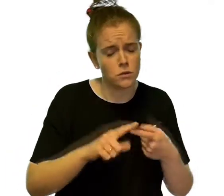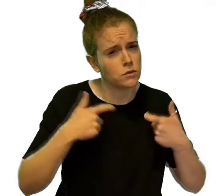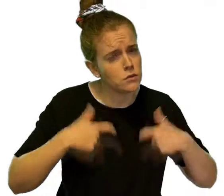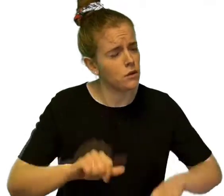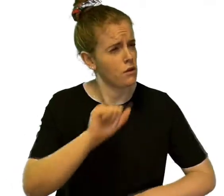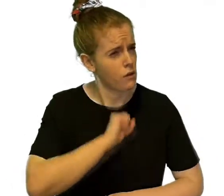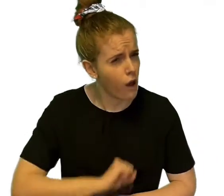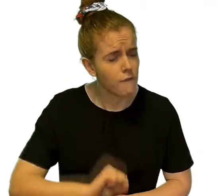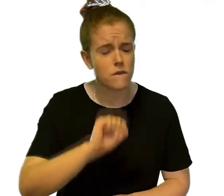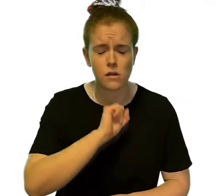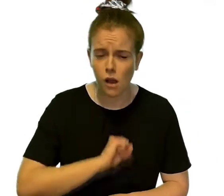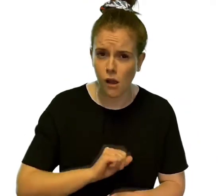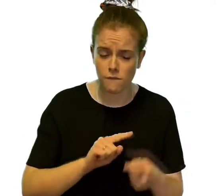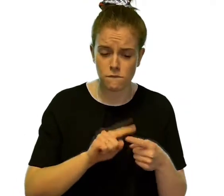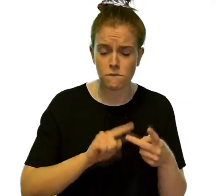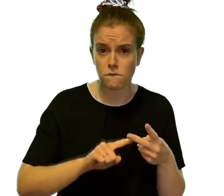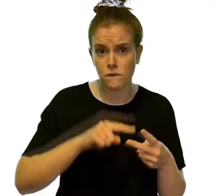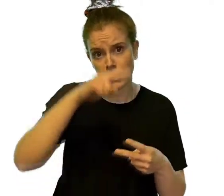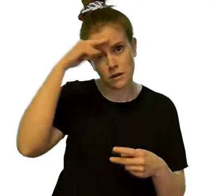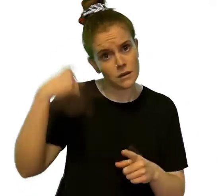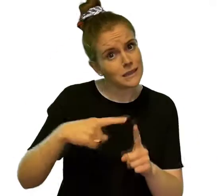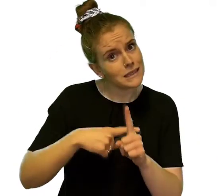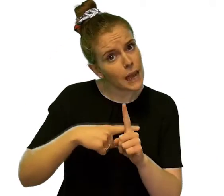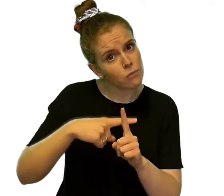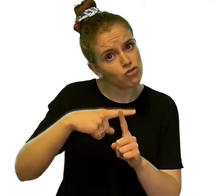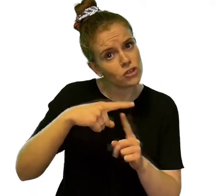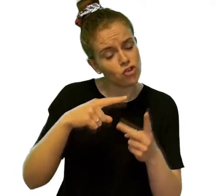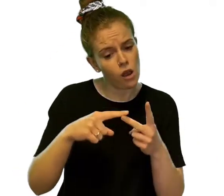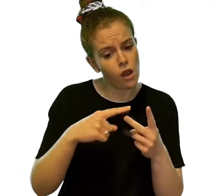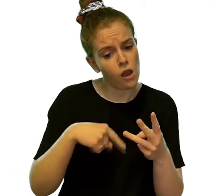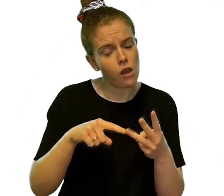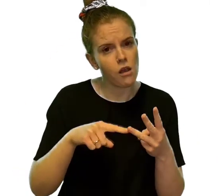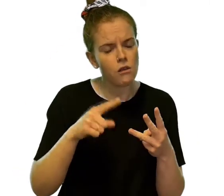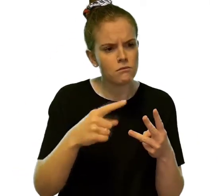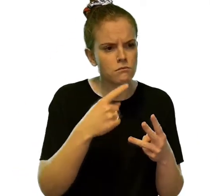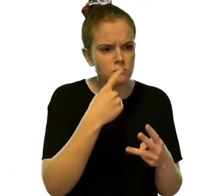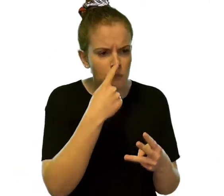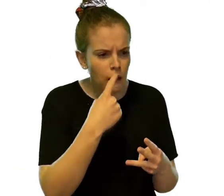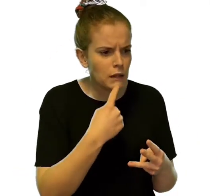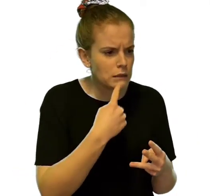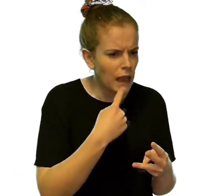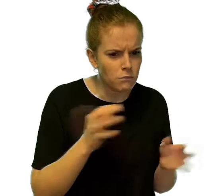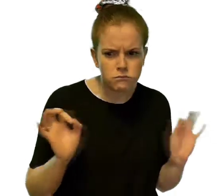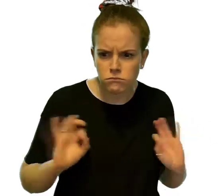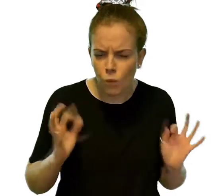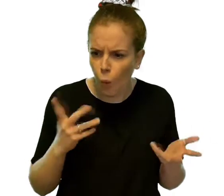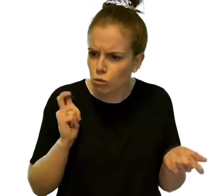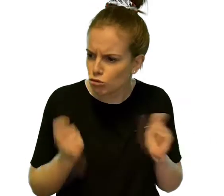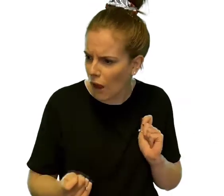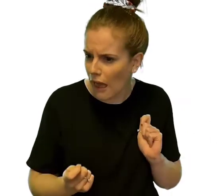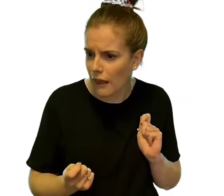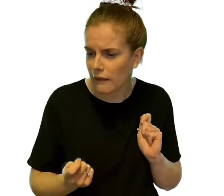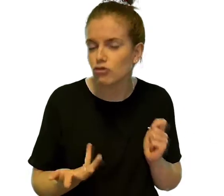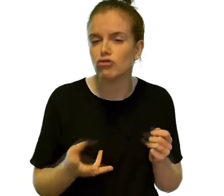A high temperature, a loss or change of smell or taste.